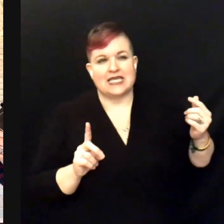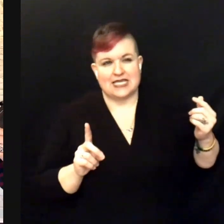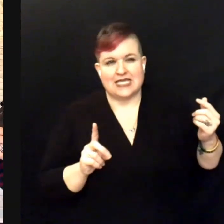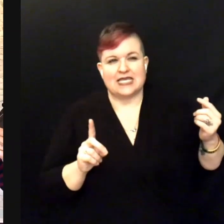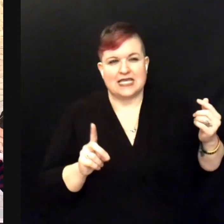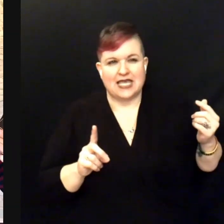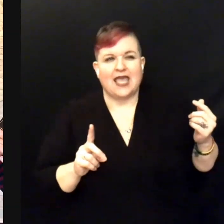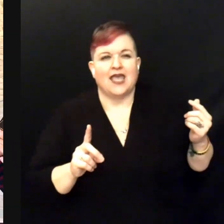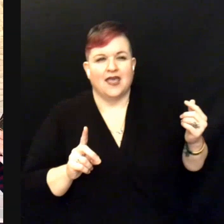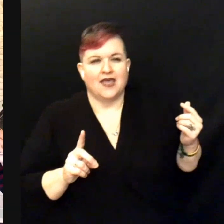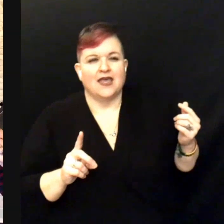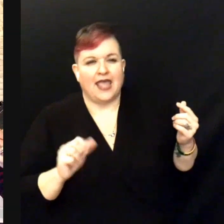A-minor